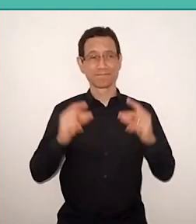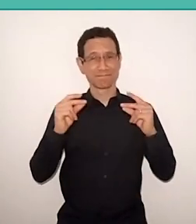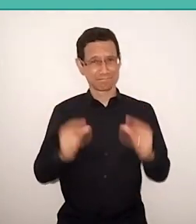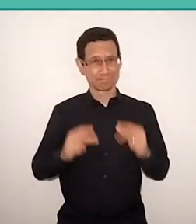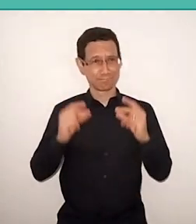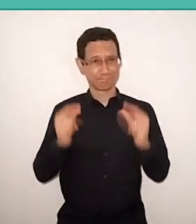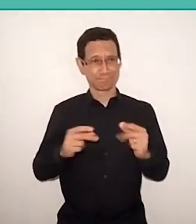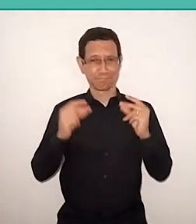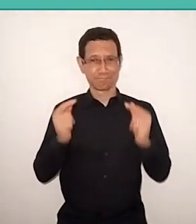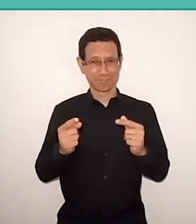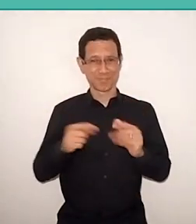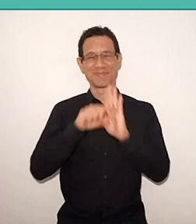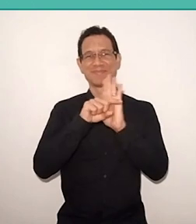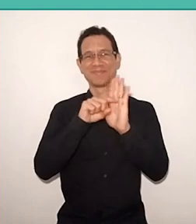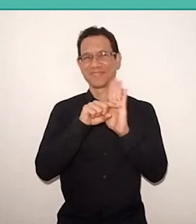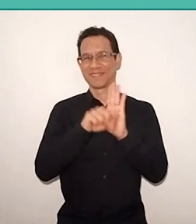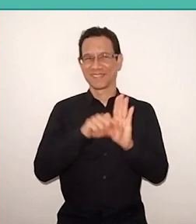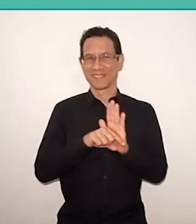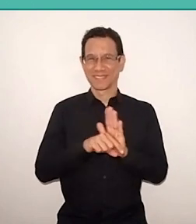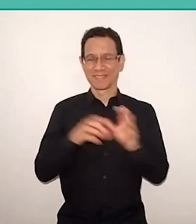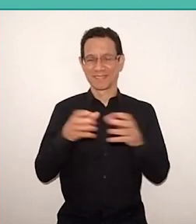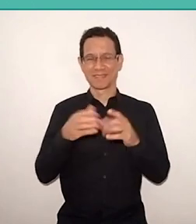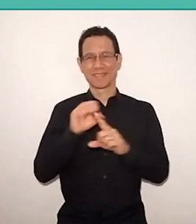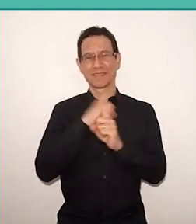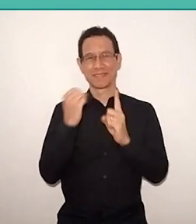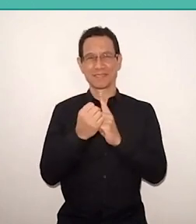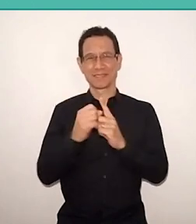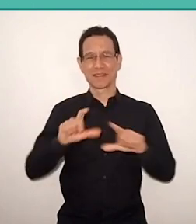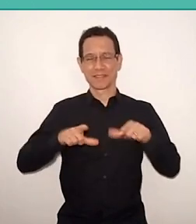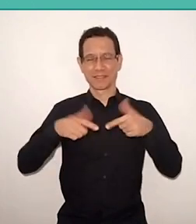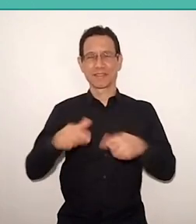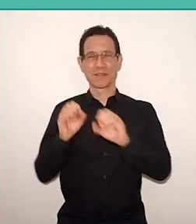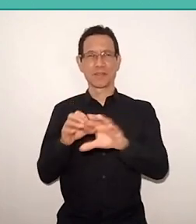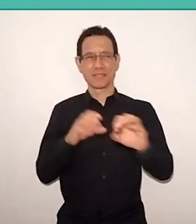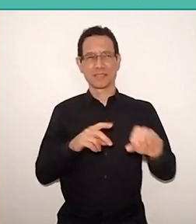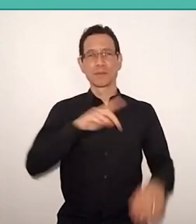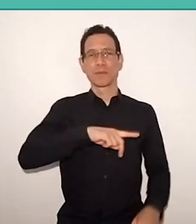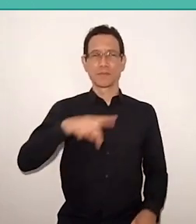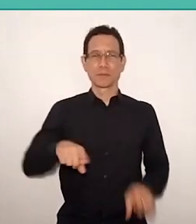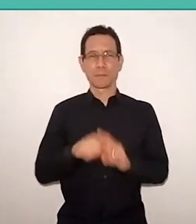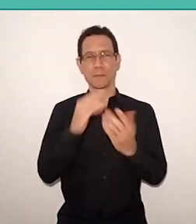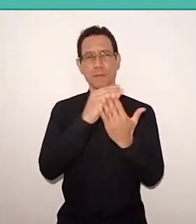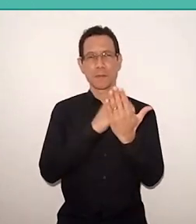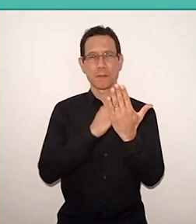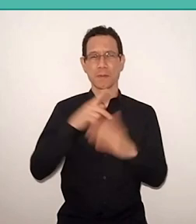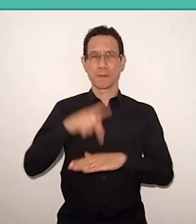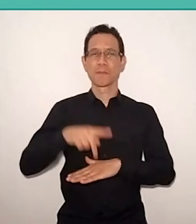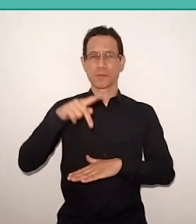is a researcher at the social organization “Ação Educativa” and professor of the Program of Graduate and Post degree